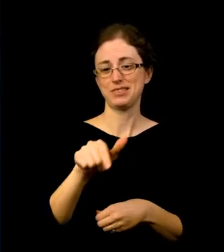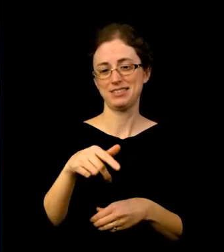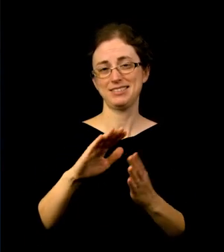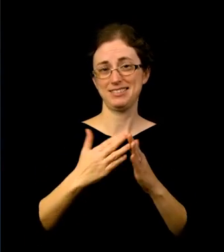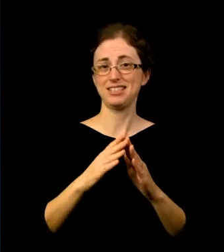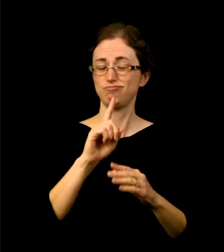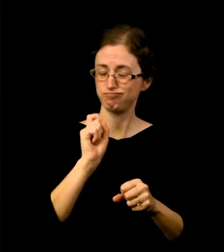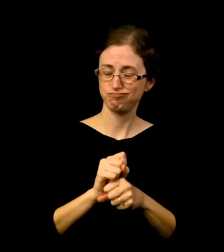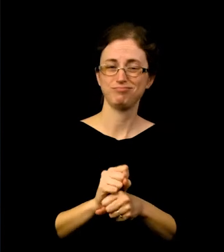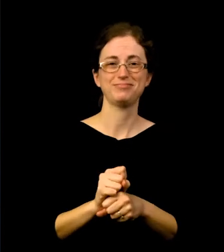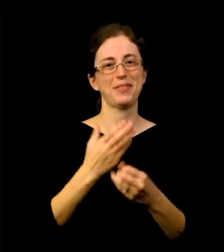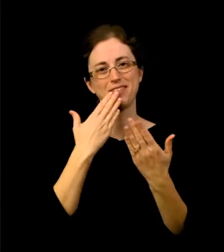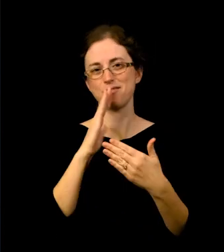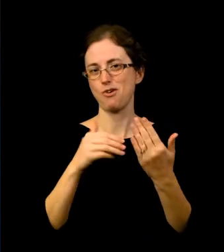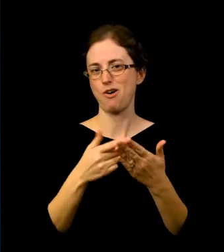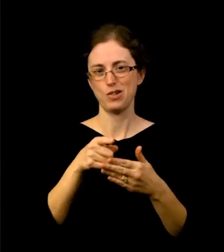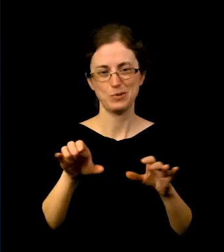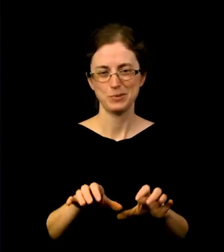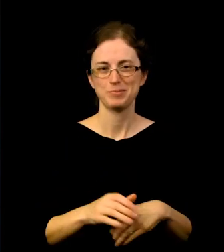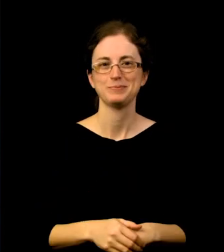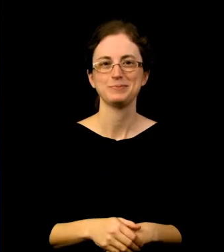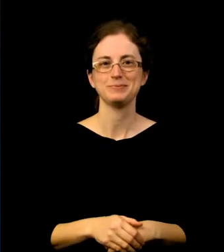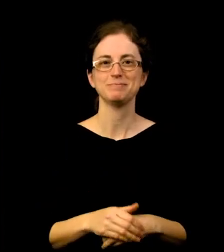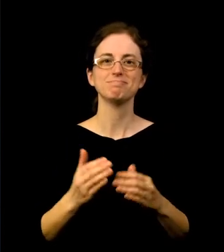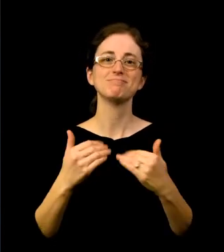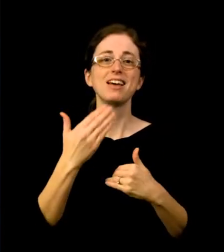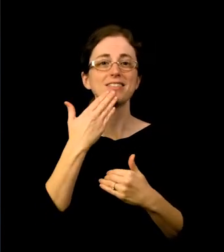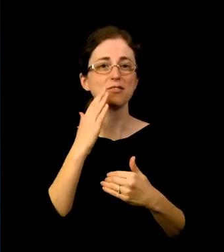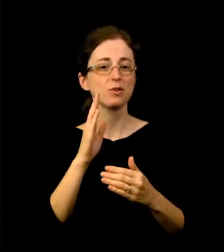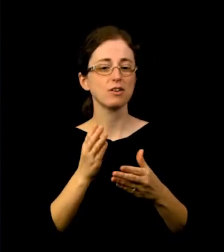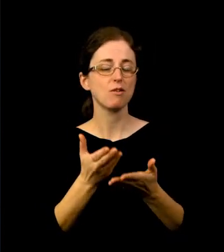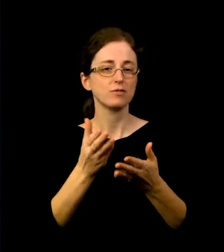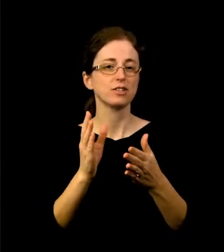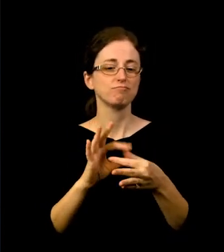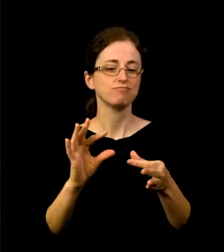For those of you who do not know me, I'm Commissioner Carmen Rubio, and I'm the city's Arts and Culture Commissioner.